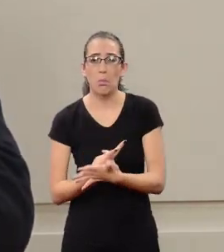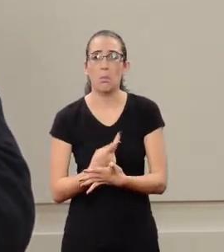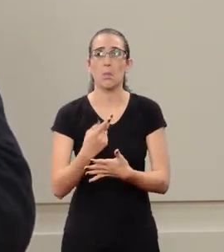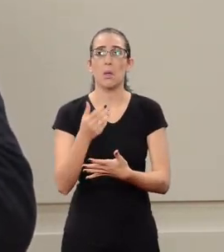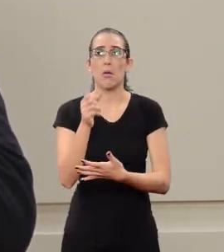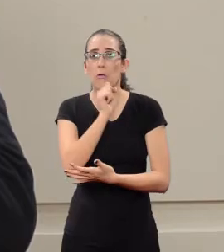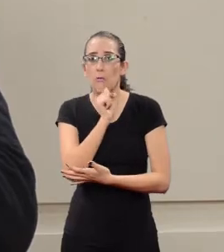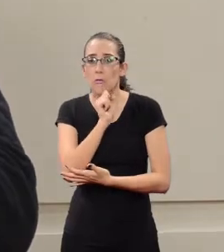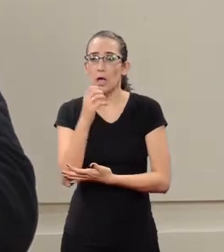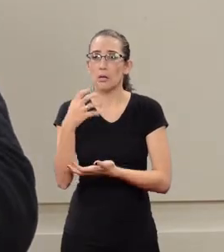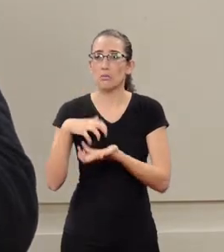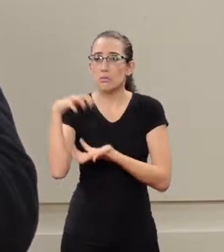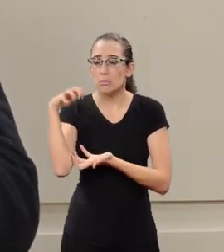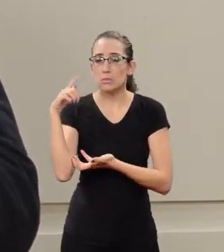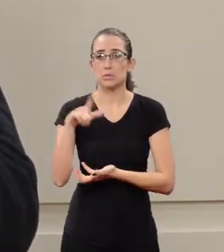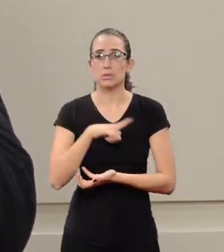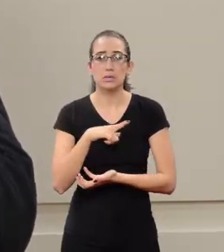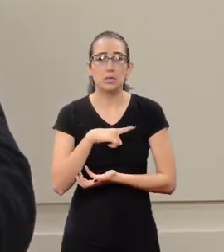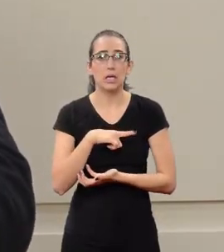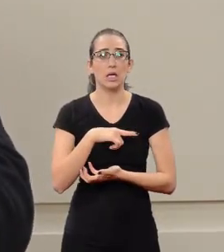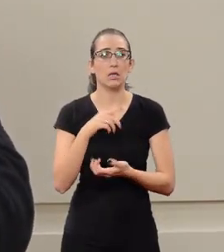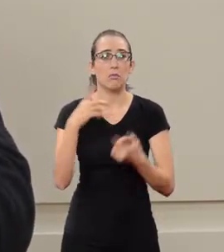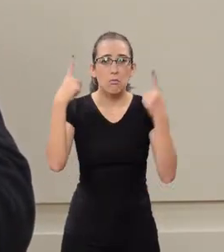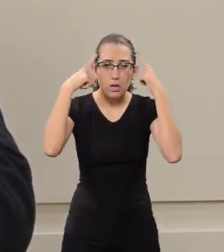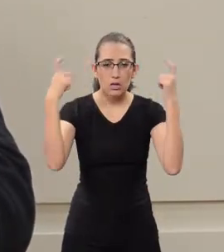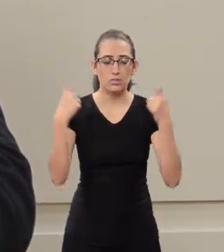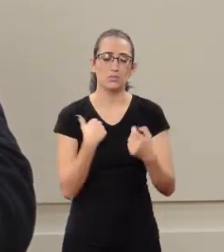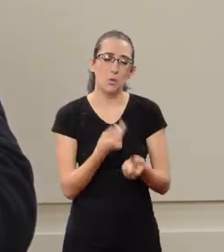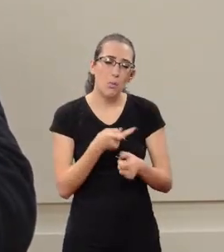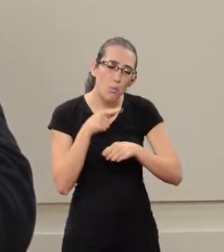When we asked the kind of violence so we could help,